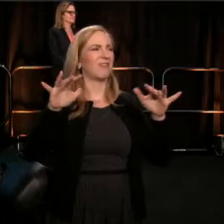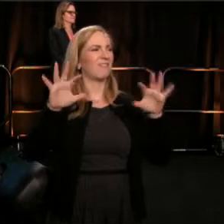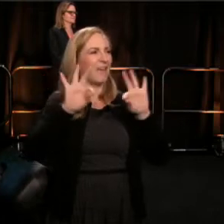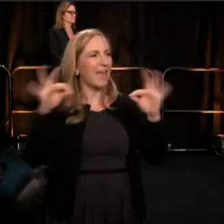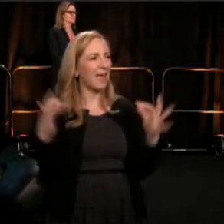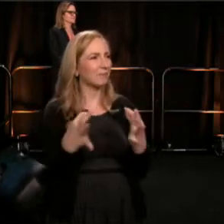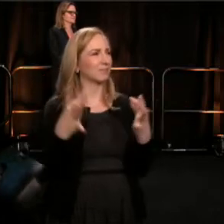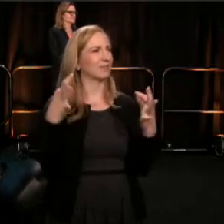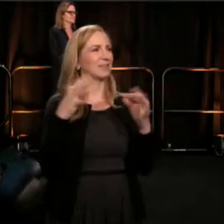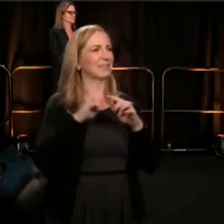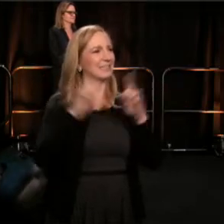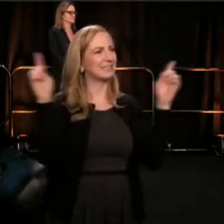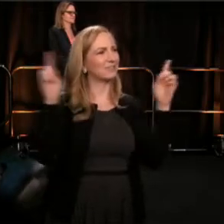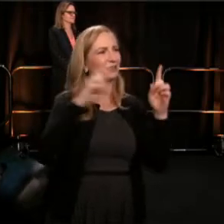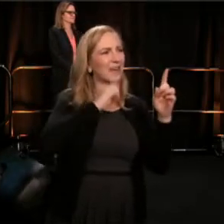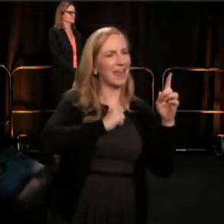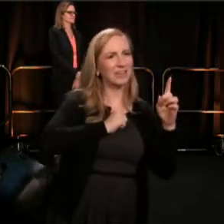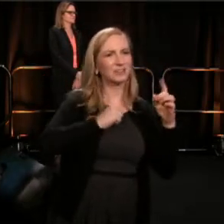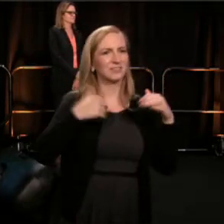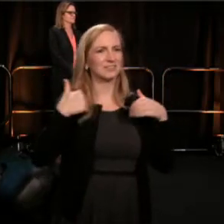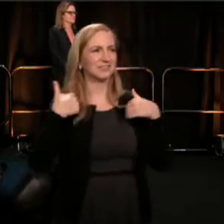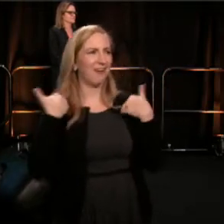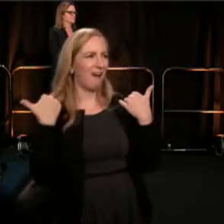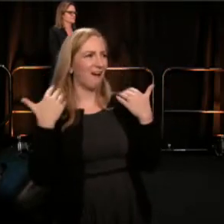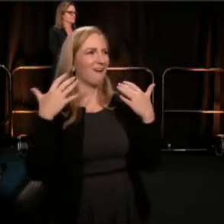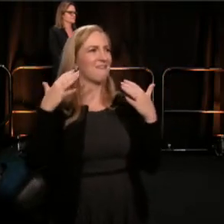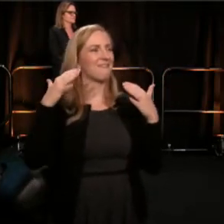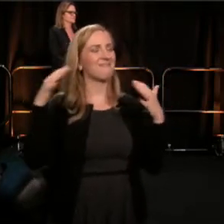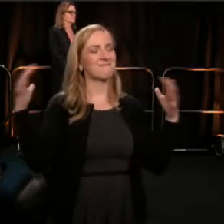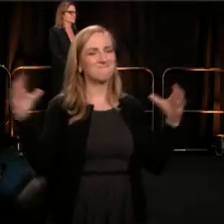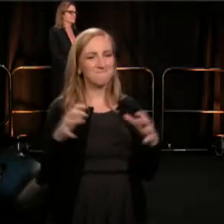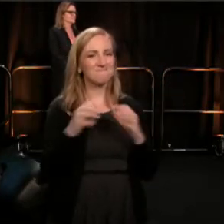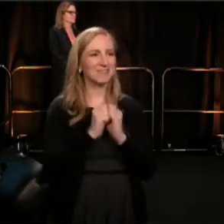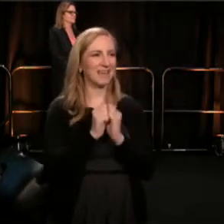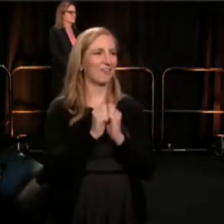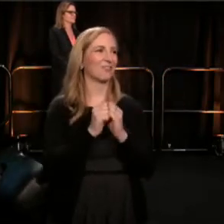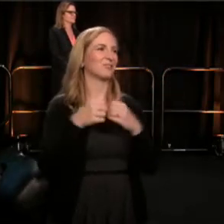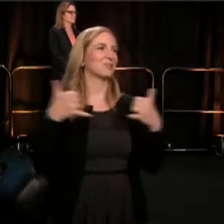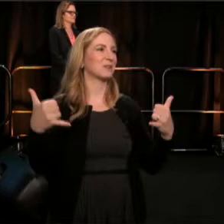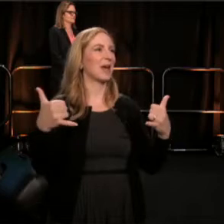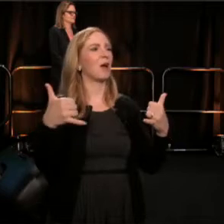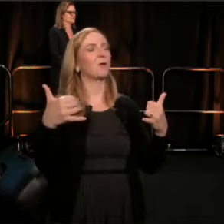And we are so proud to invite you, our family, into our home.